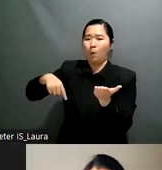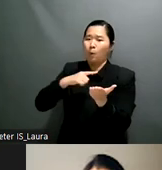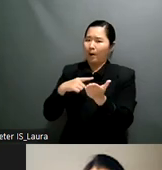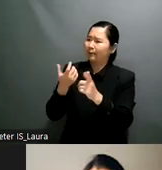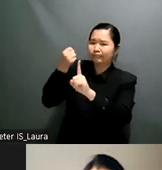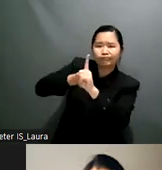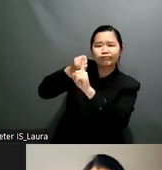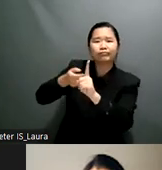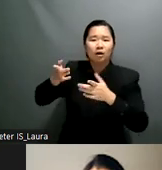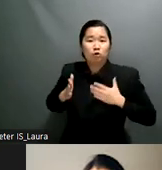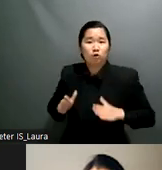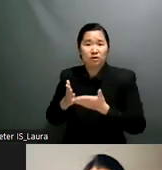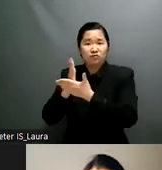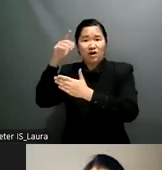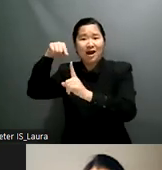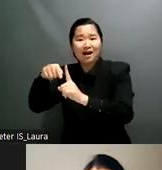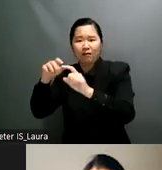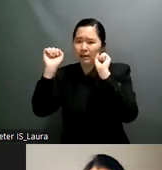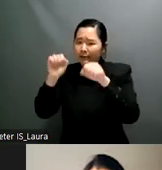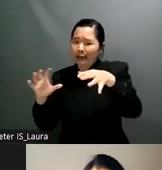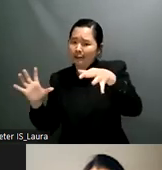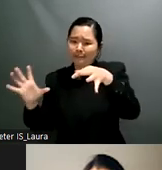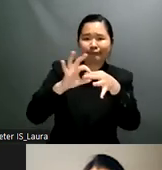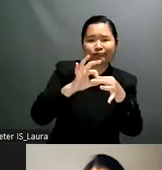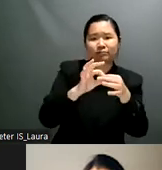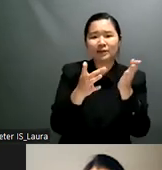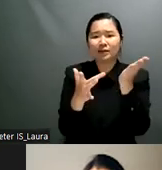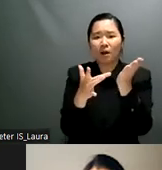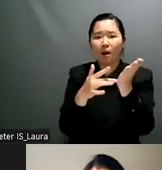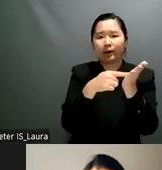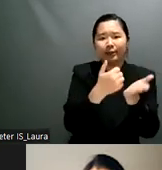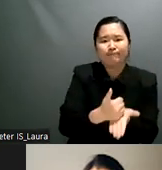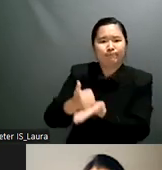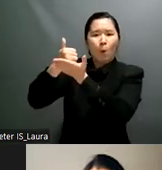nothing without us the need for full and effective participation of organizations